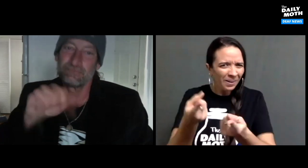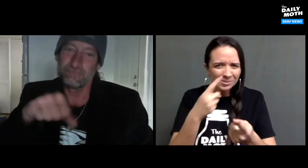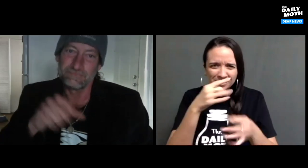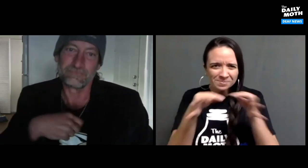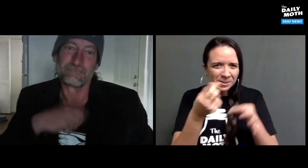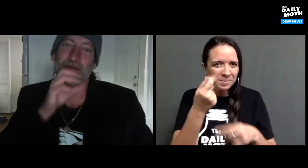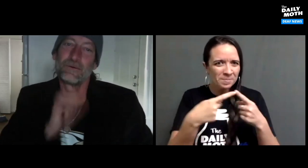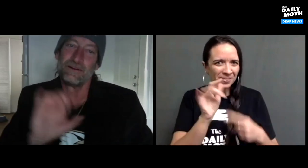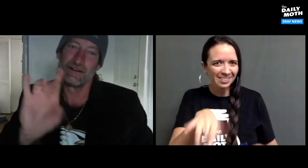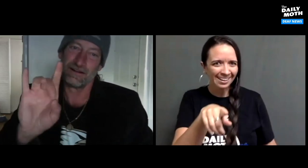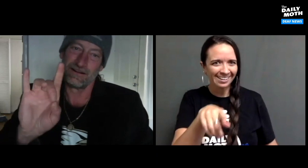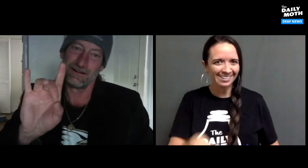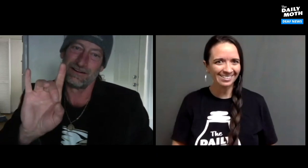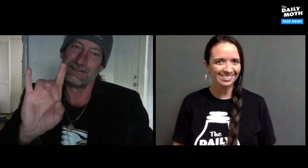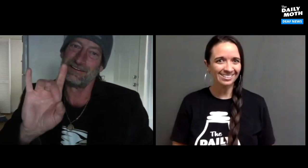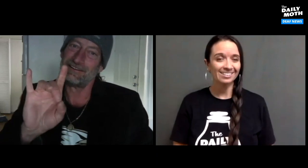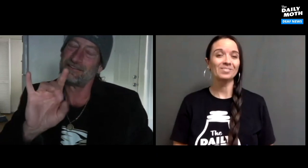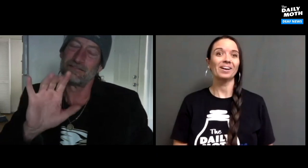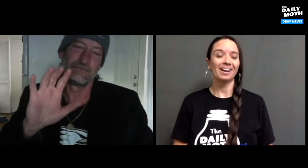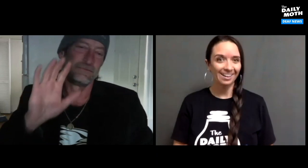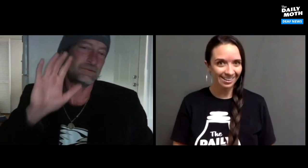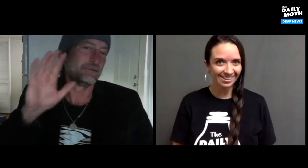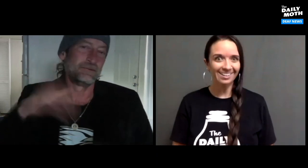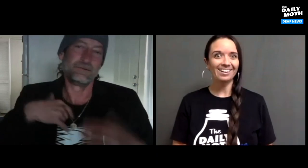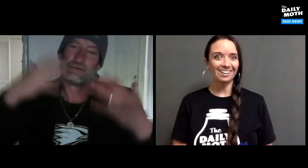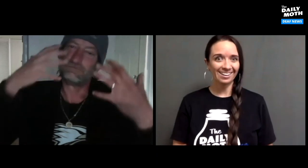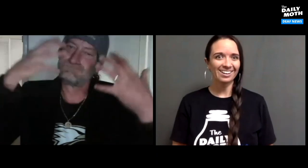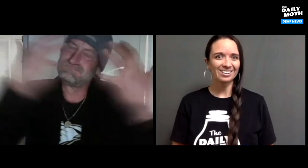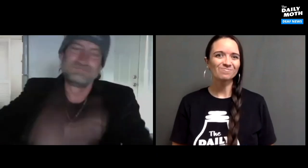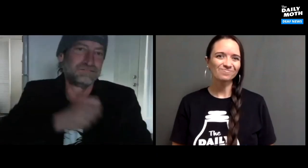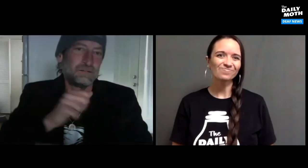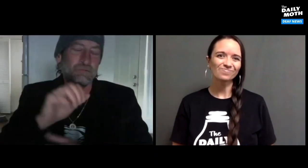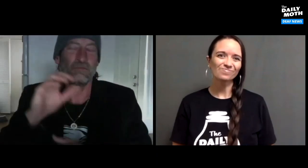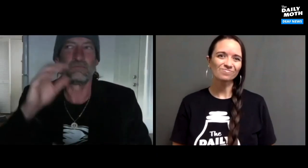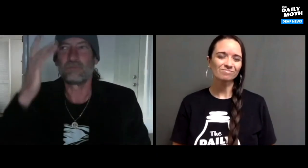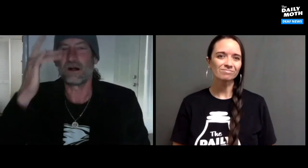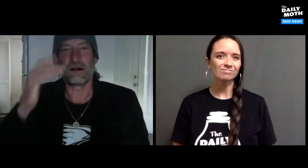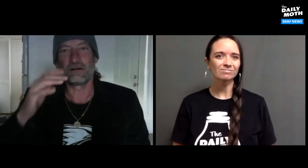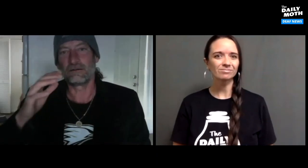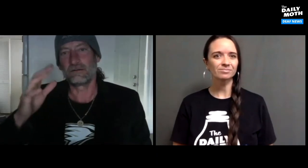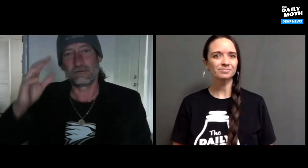Eight years old! I have been a fan since that age.